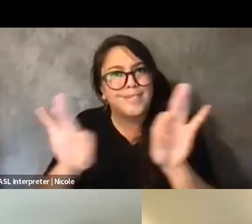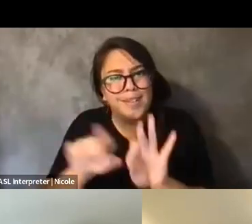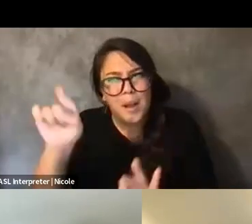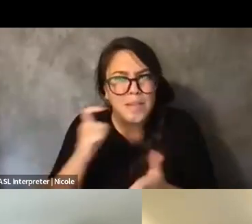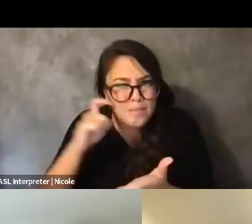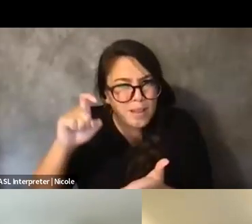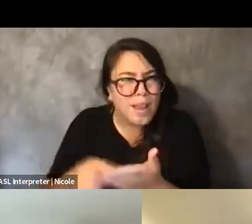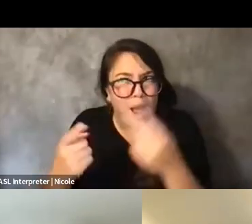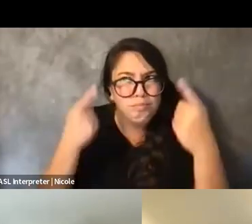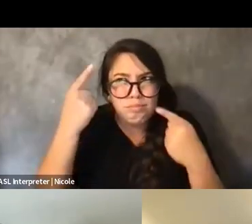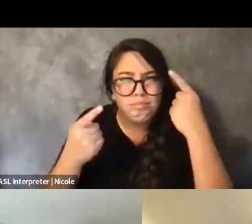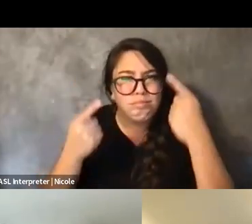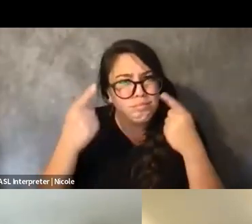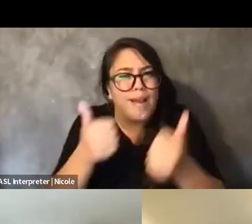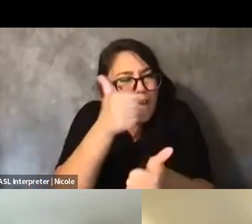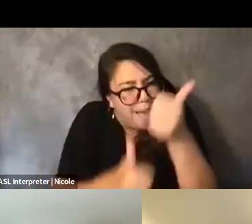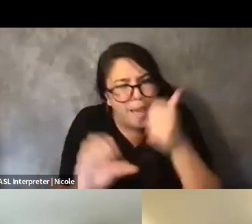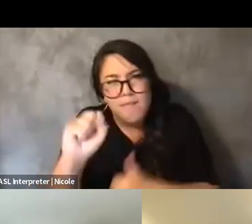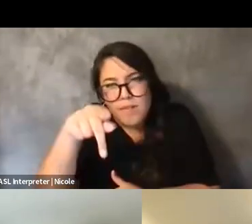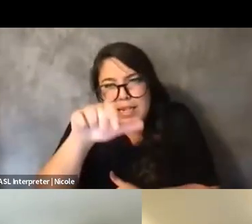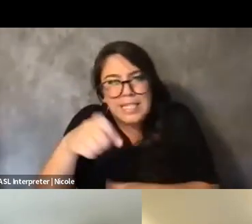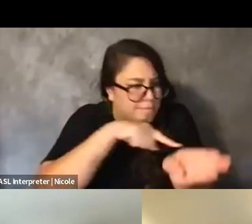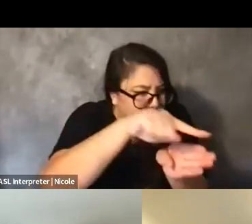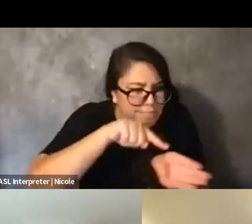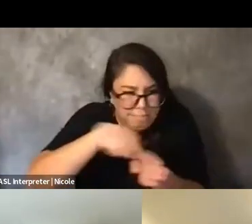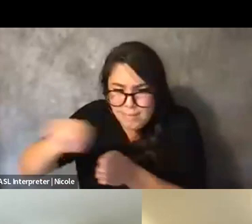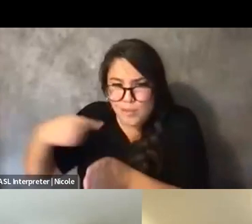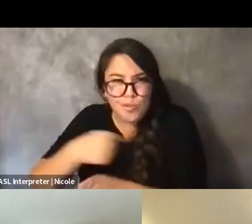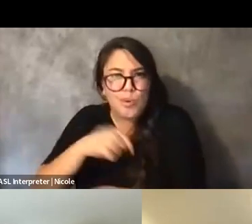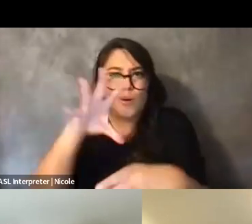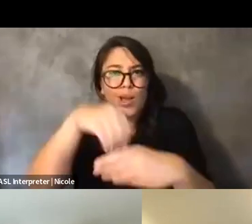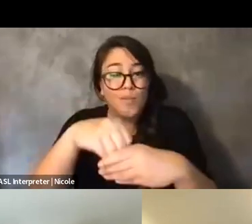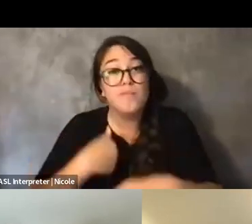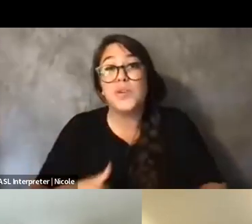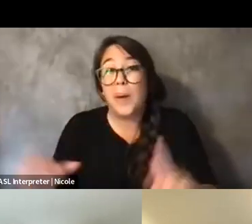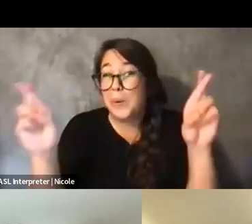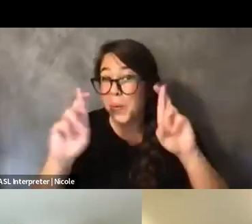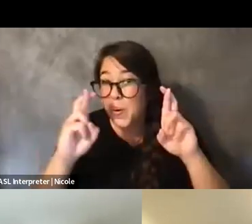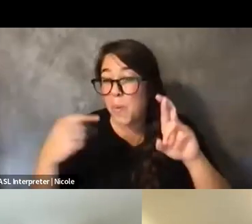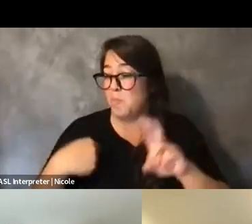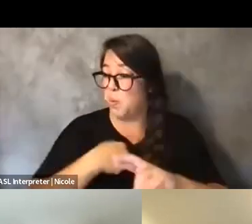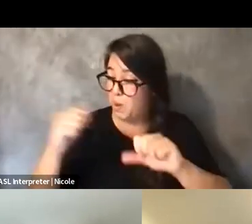of the spaces that we find ourselves in. And I hope that that's something that we can continue moving forward and that we continue